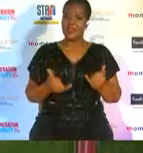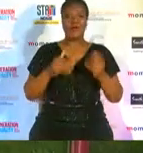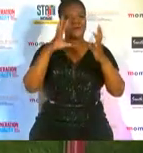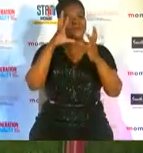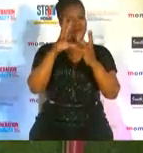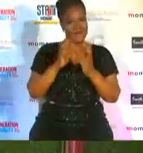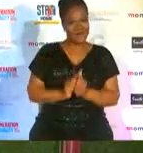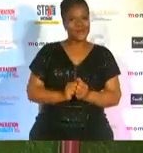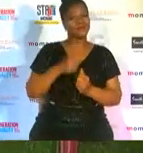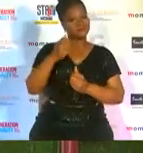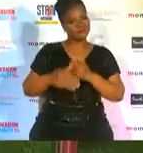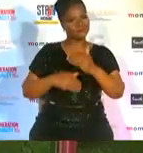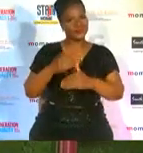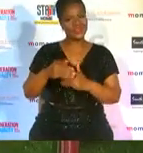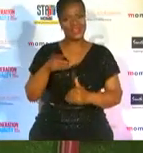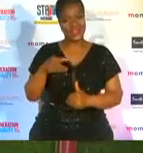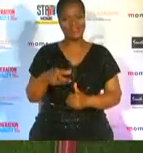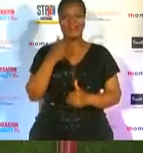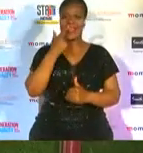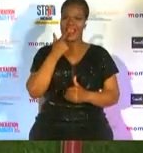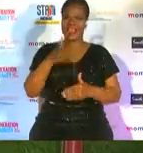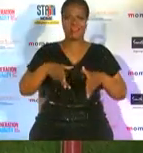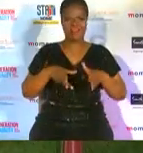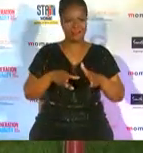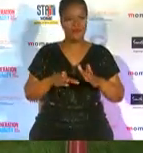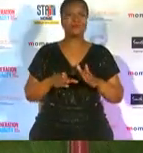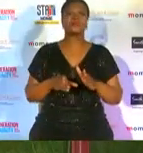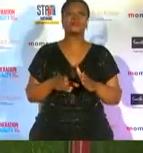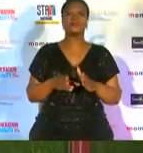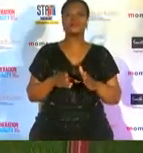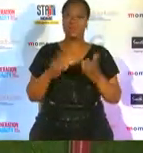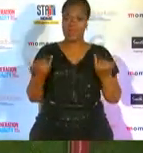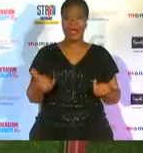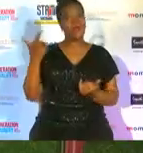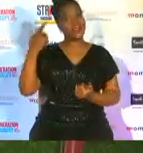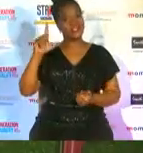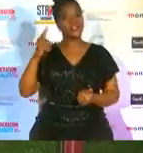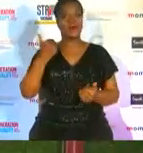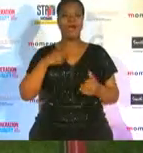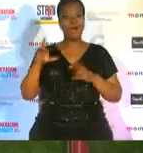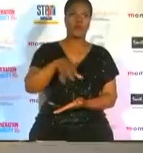on the red carpet it's been a great night let's see how i am ready for the after party what's going on in there